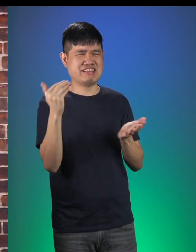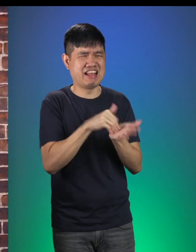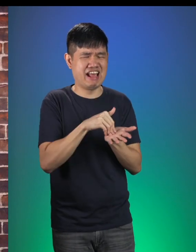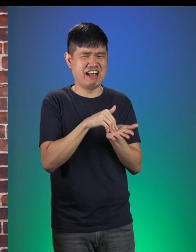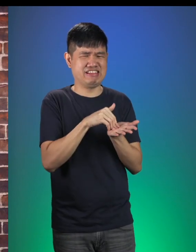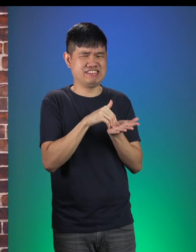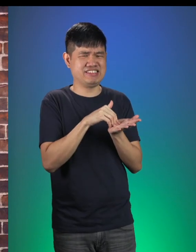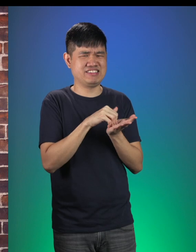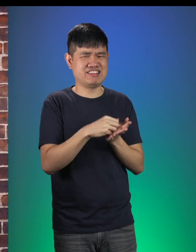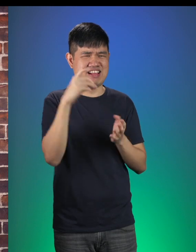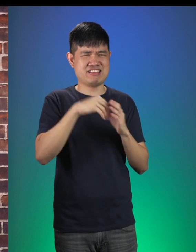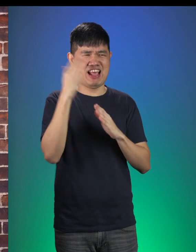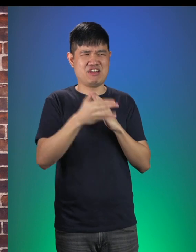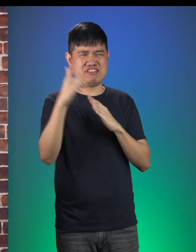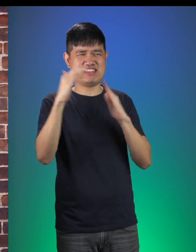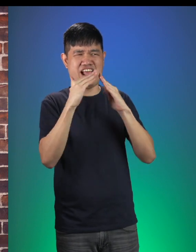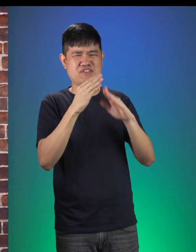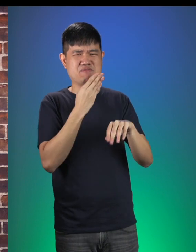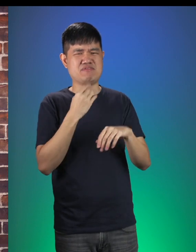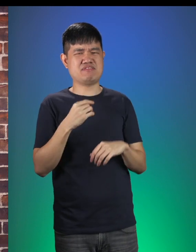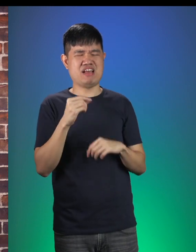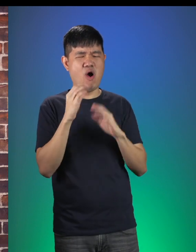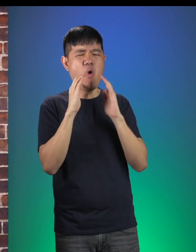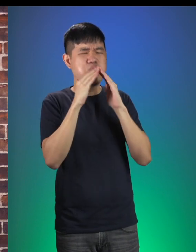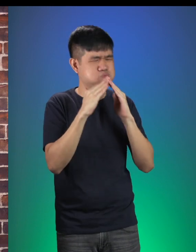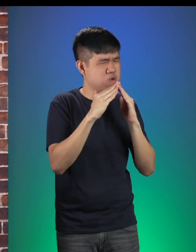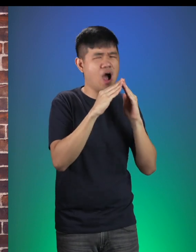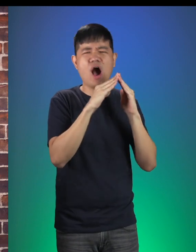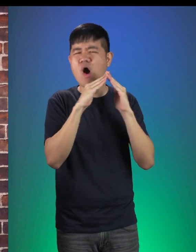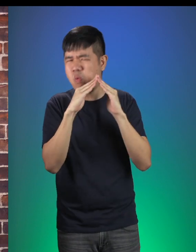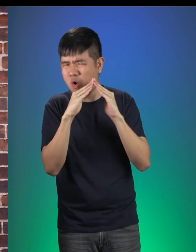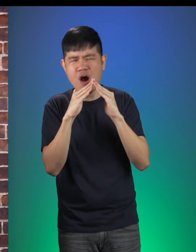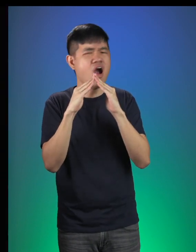He’s outside our house of brick and he’s Huffing and Puffing!